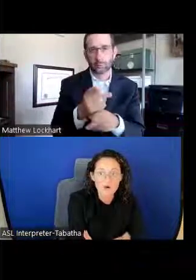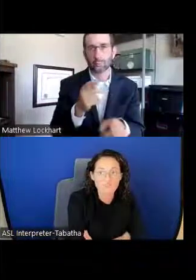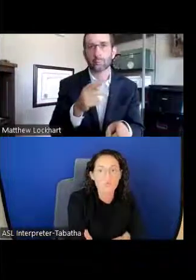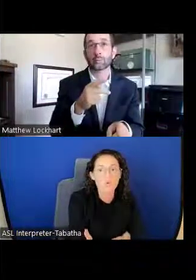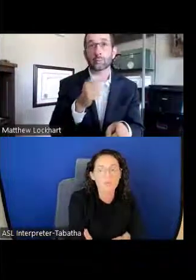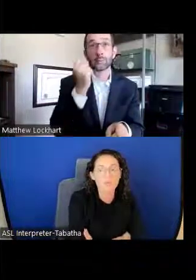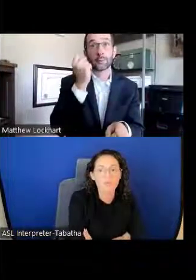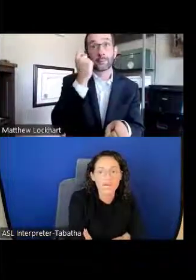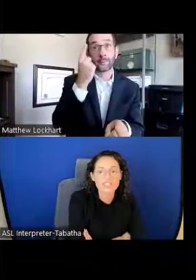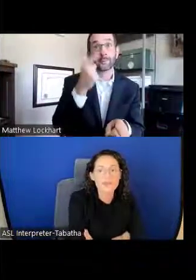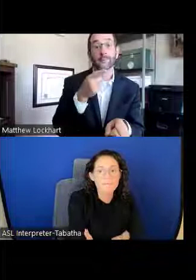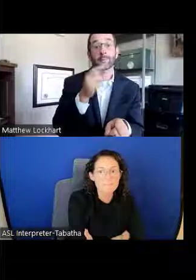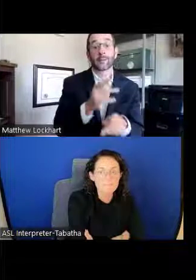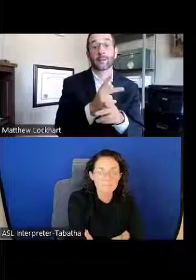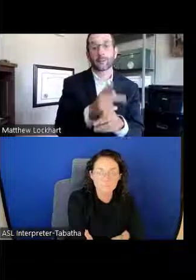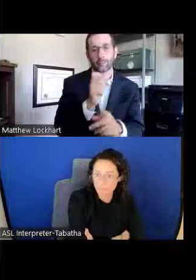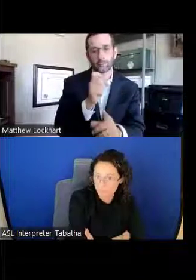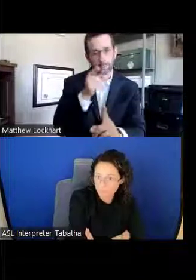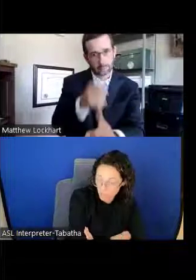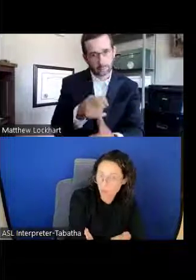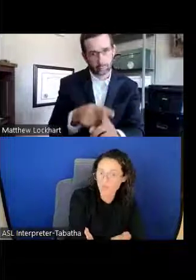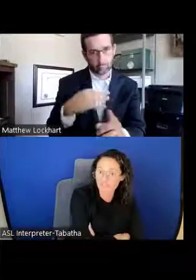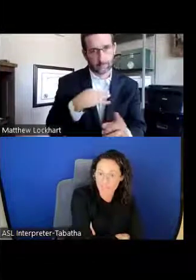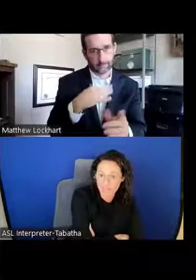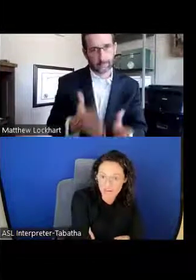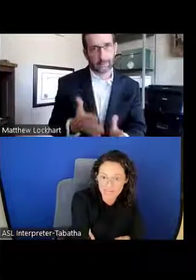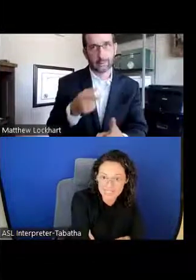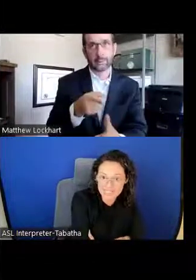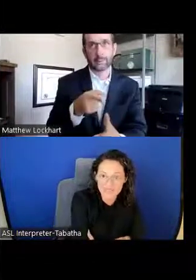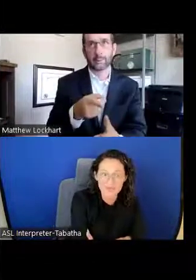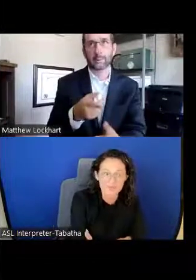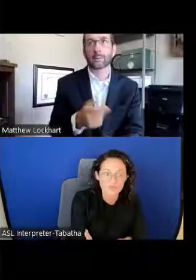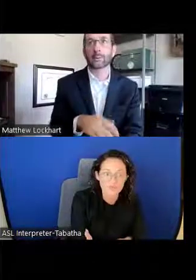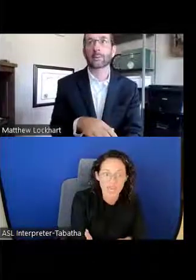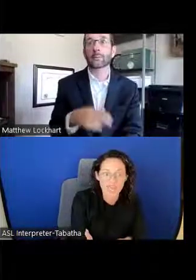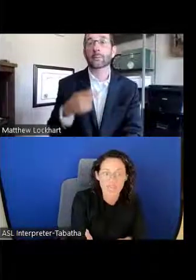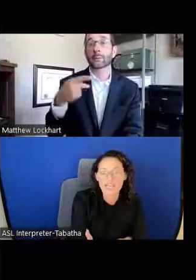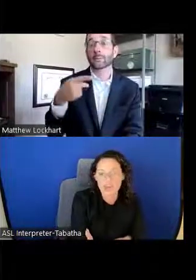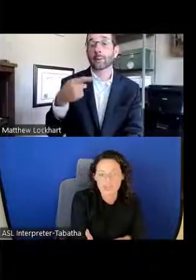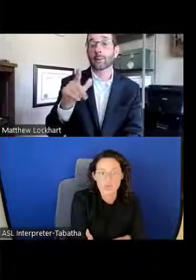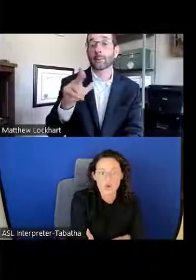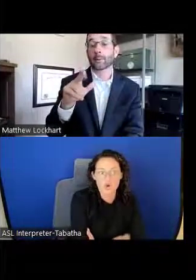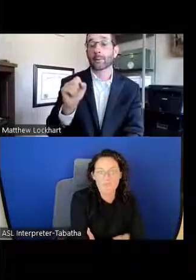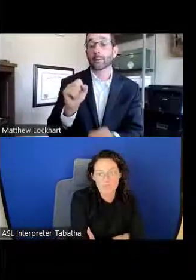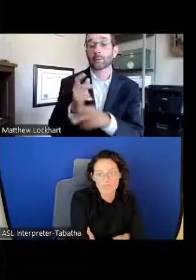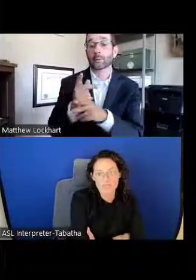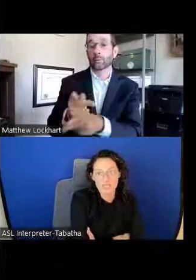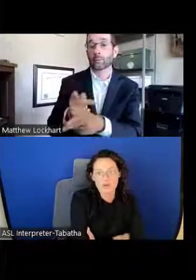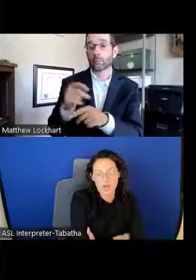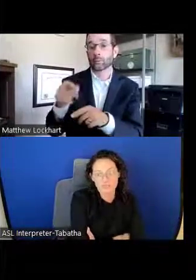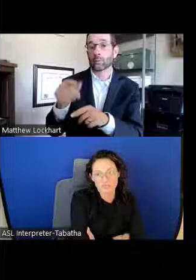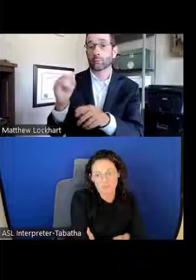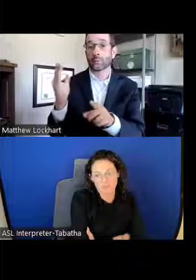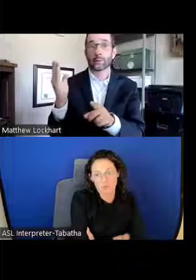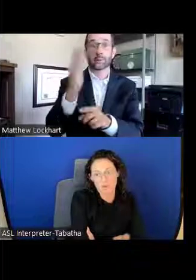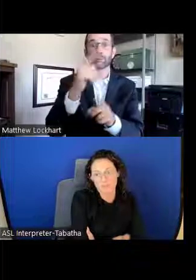Also with PLUS loan for parents, that it can also be qualified for.